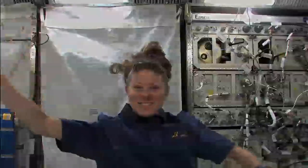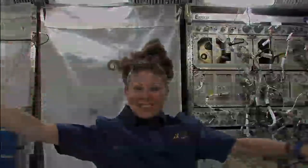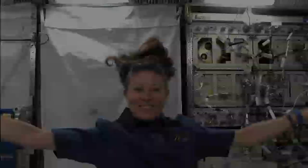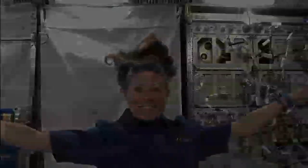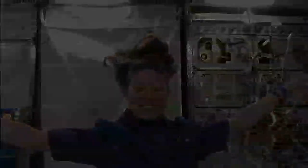Bye!